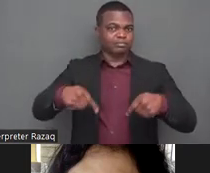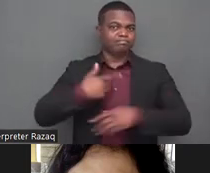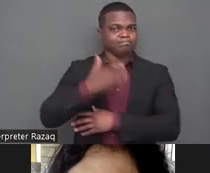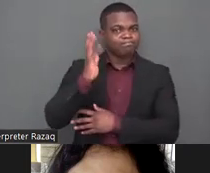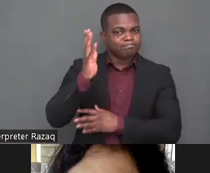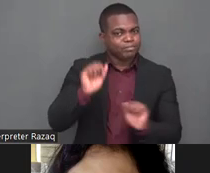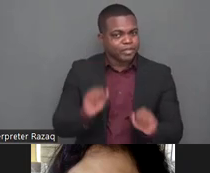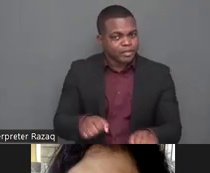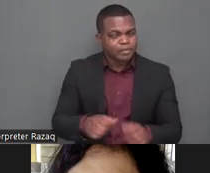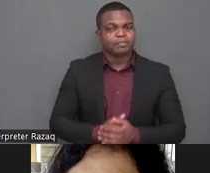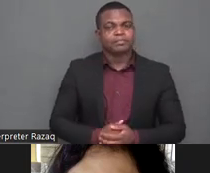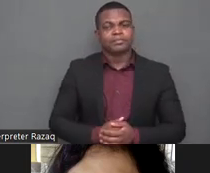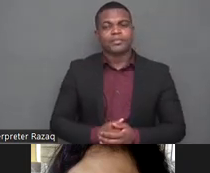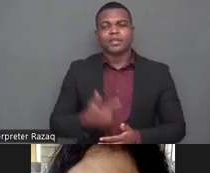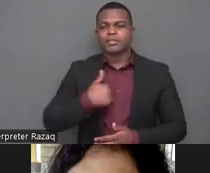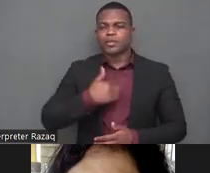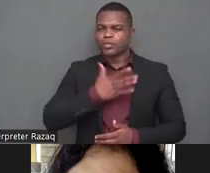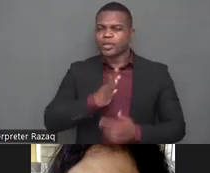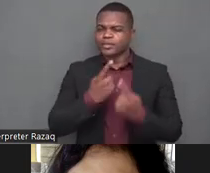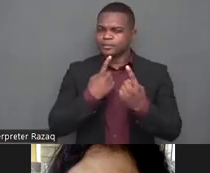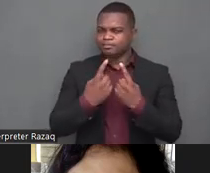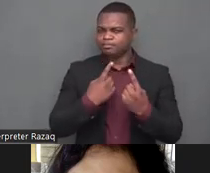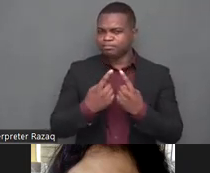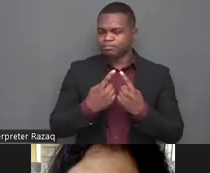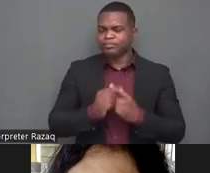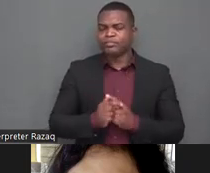unfortunately very different for learners with disabilities